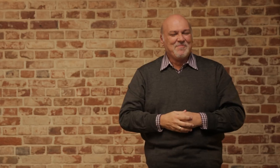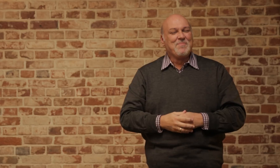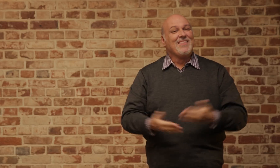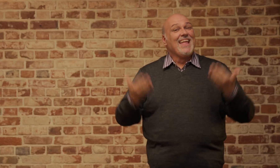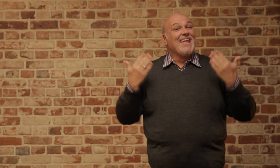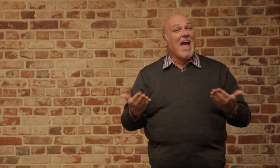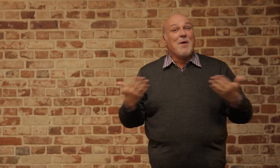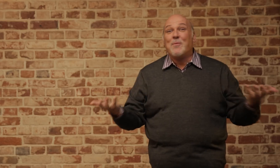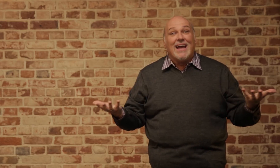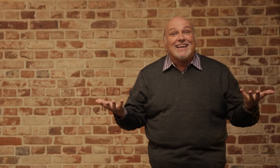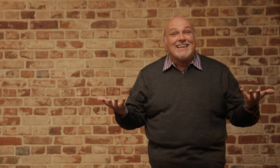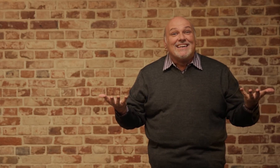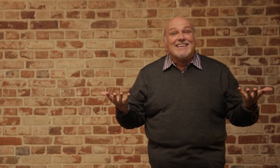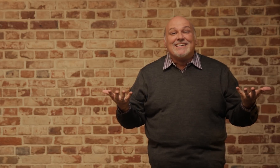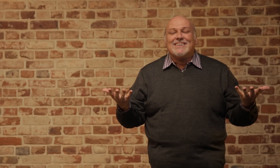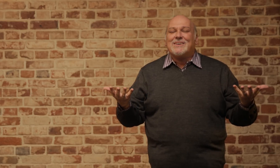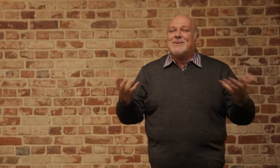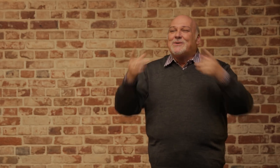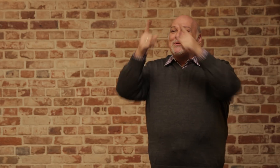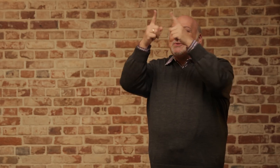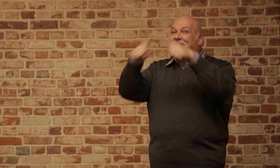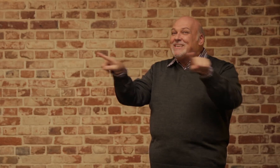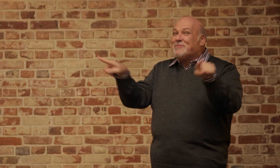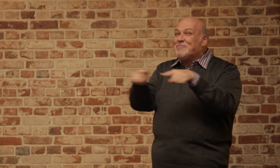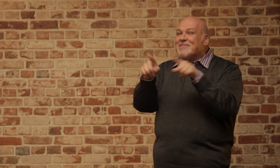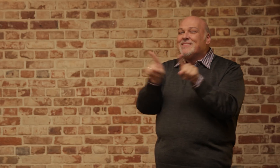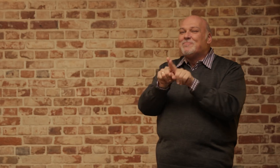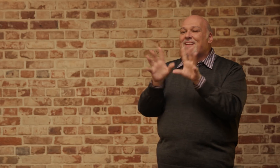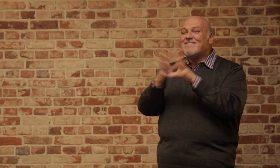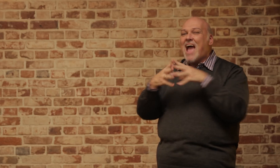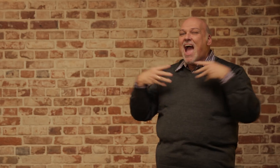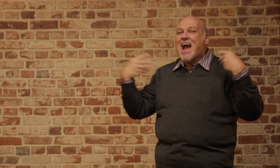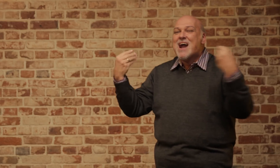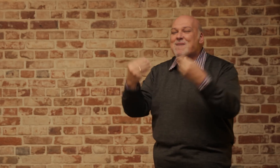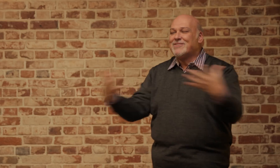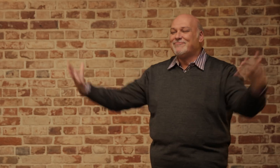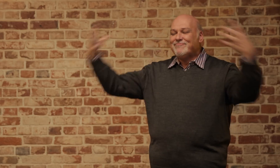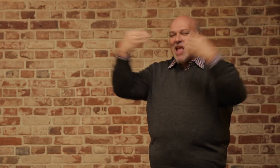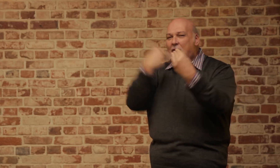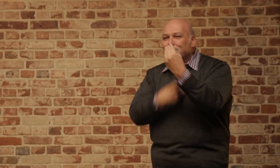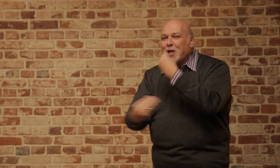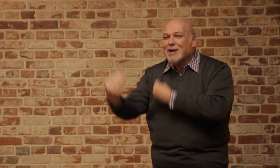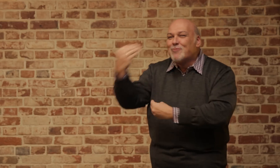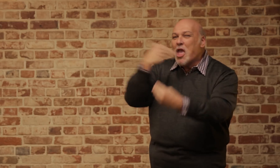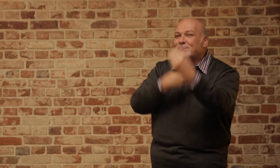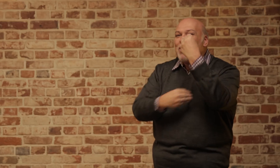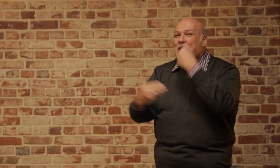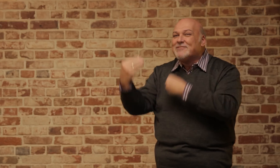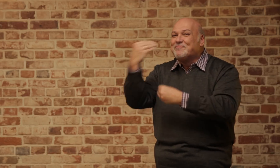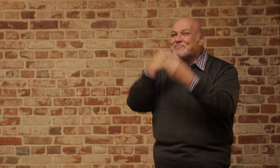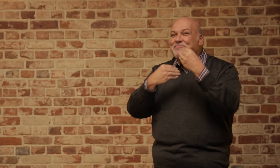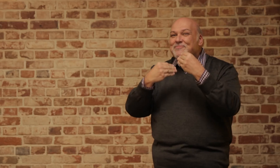Christmas is also a time for family and friends to get together, be merry and eat lots of food!